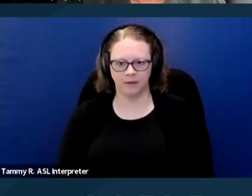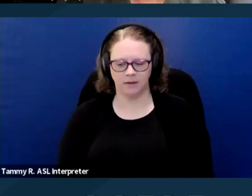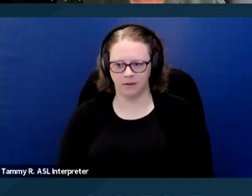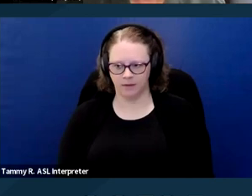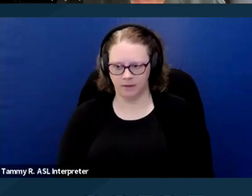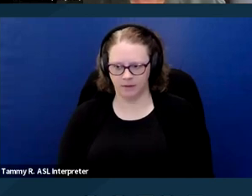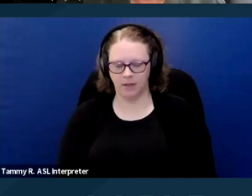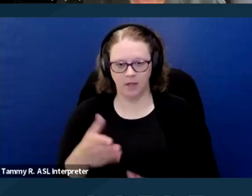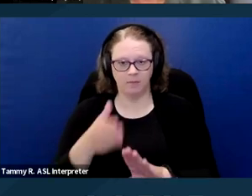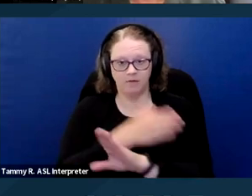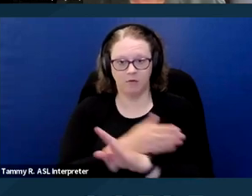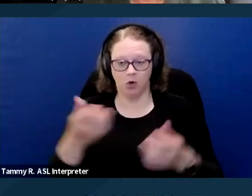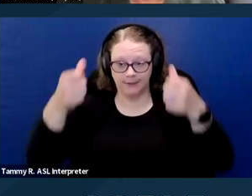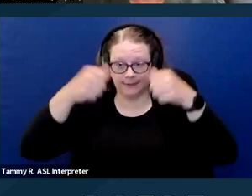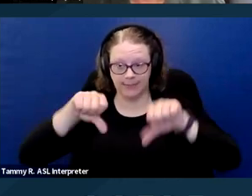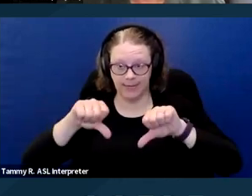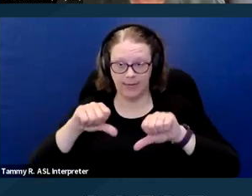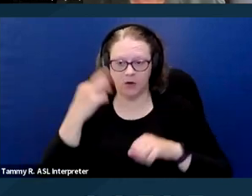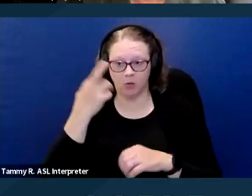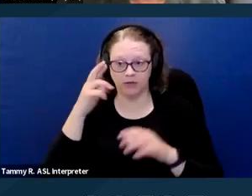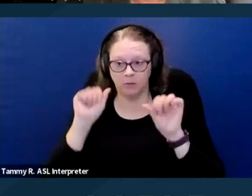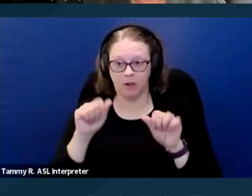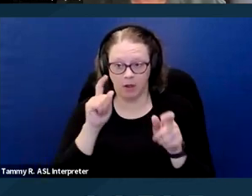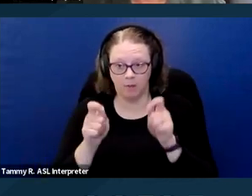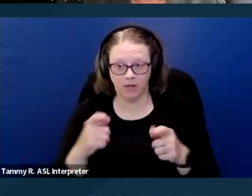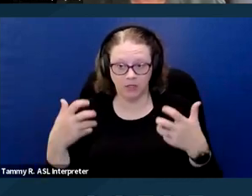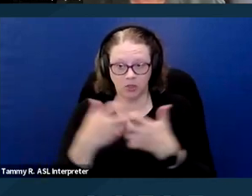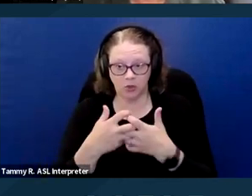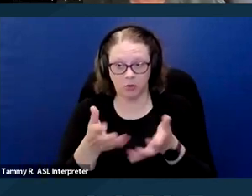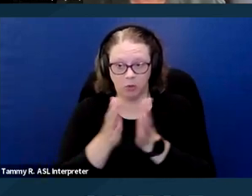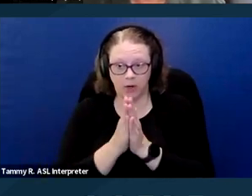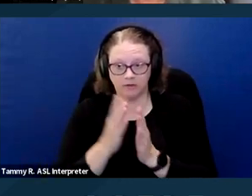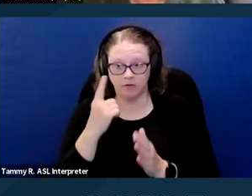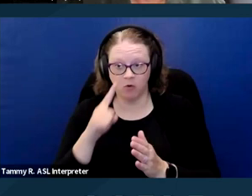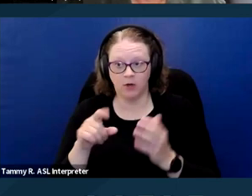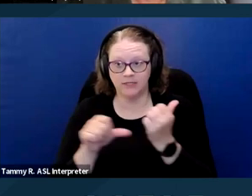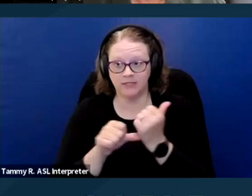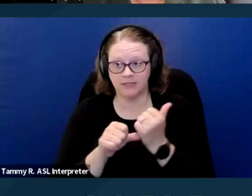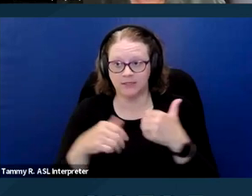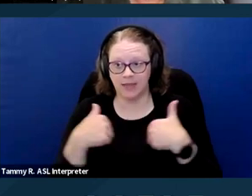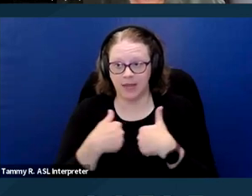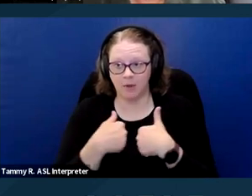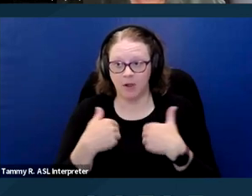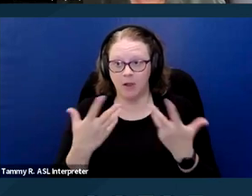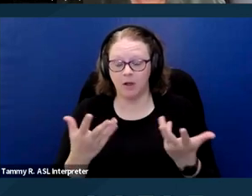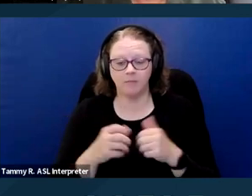Before denying a reasonable accommodation request for an assistance animal due either to a lack